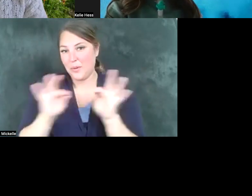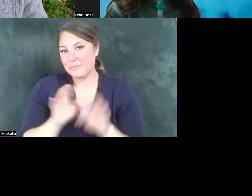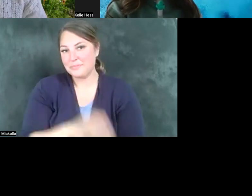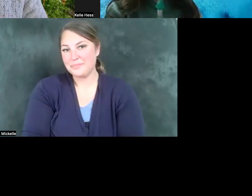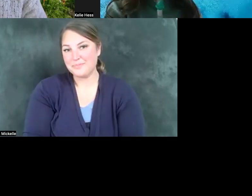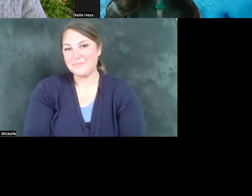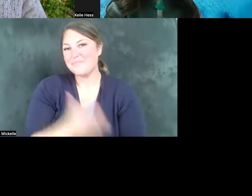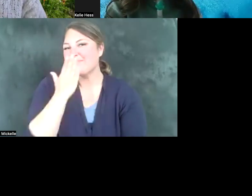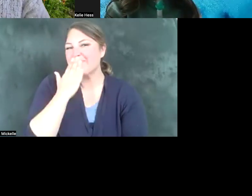You're welcome. Thank you.